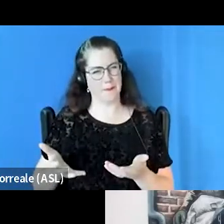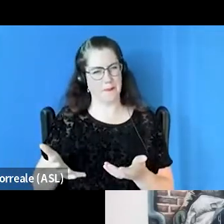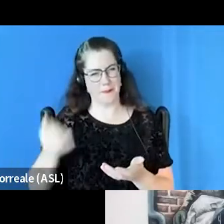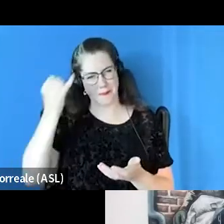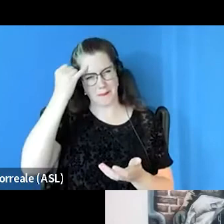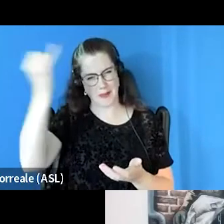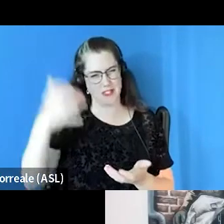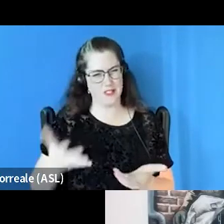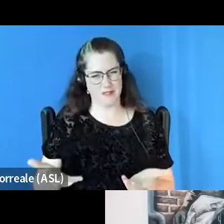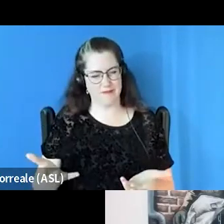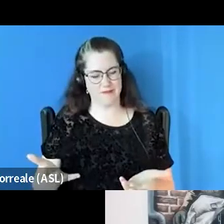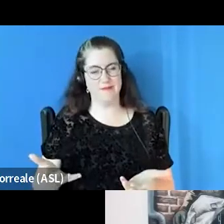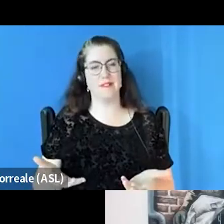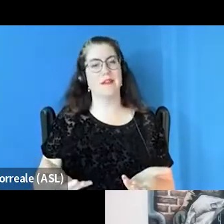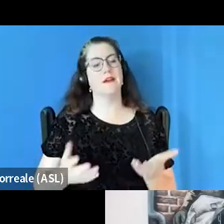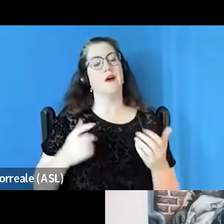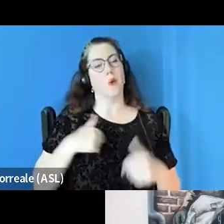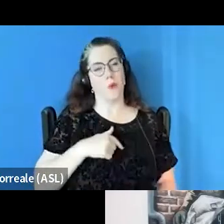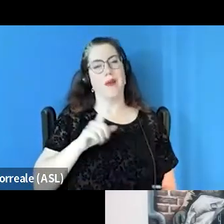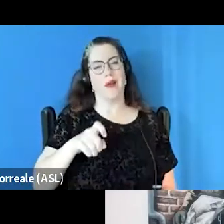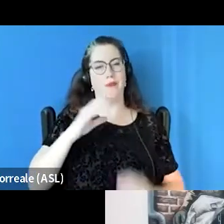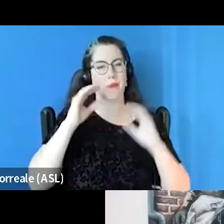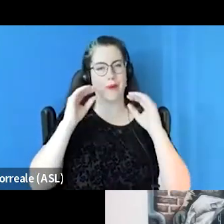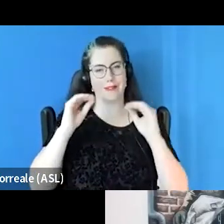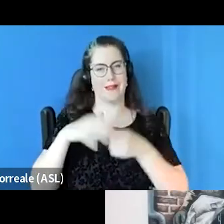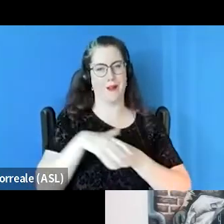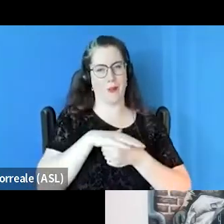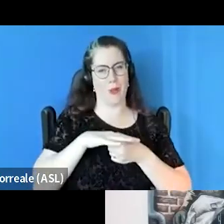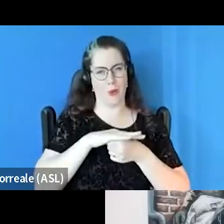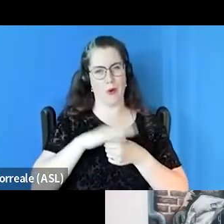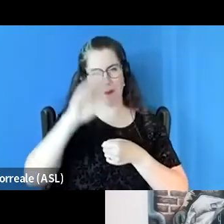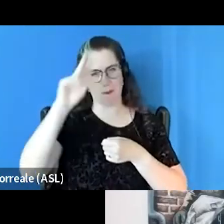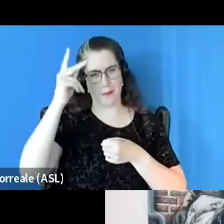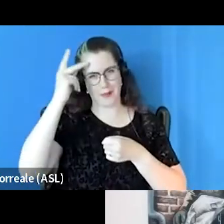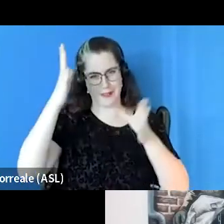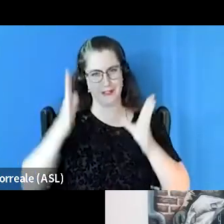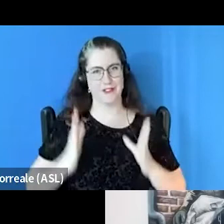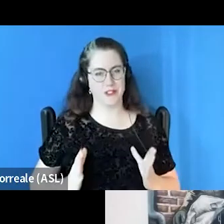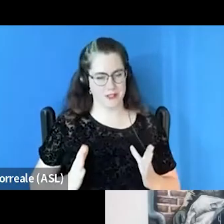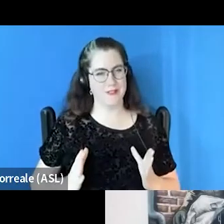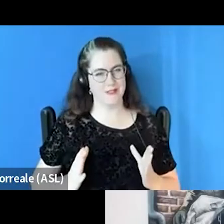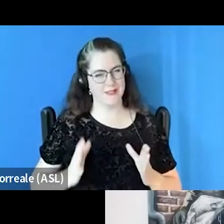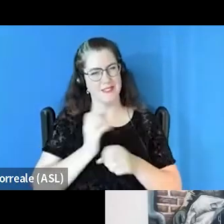So we have to educate our local politicians and make sure that criminalization,